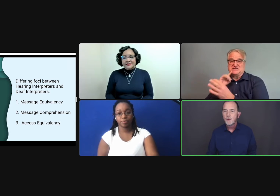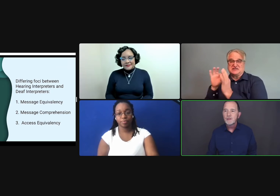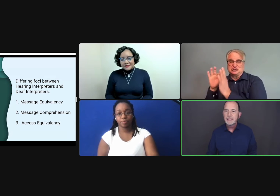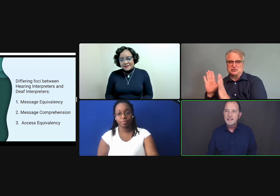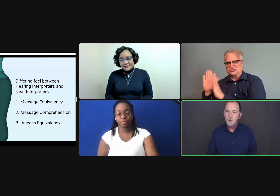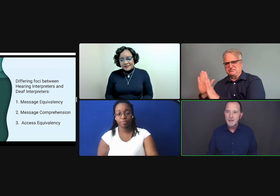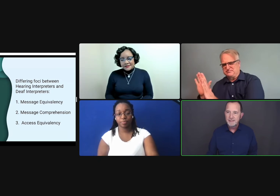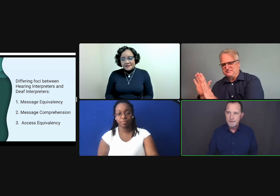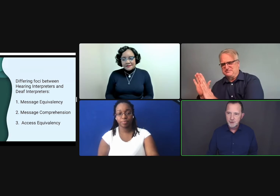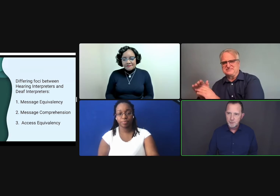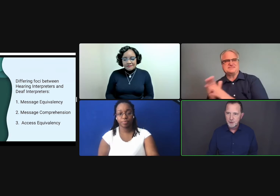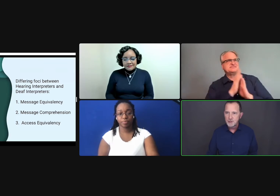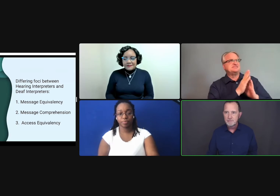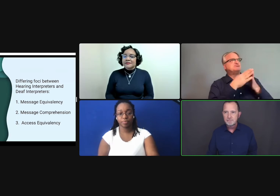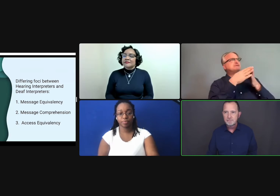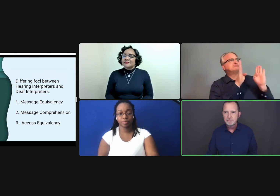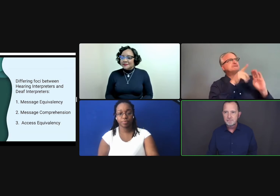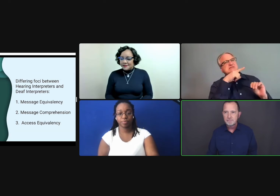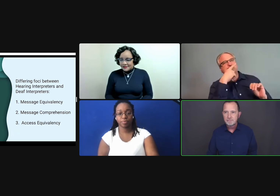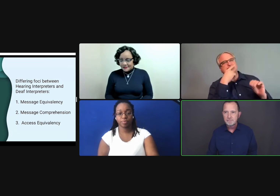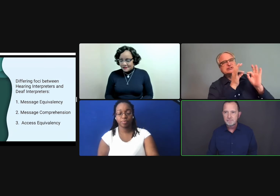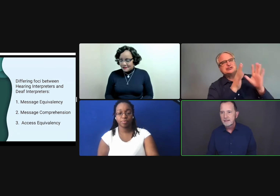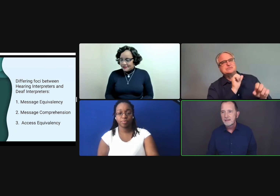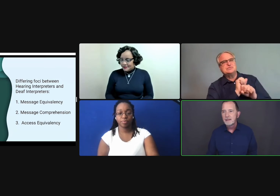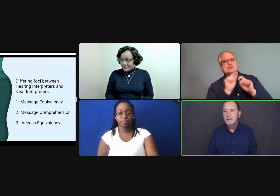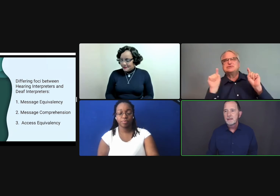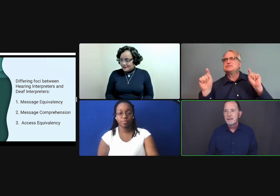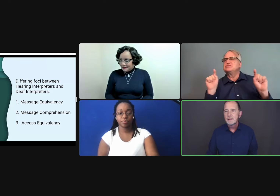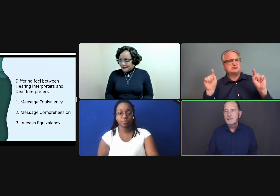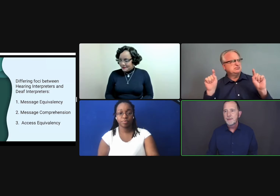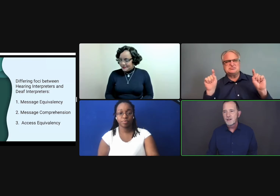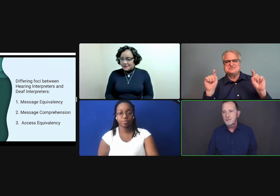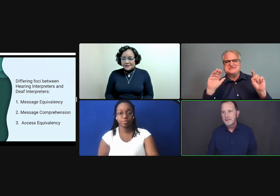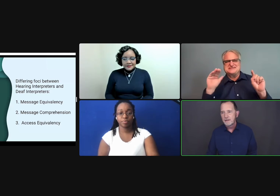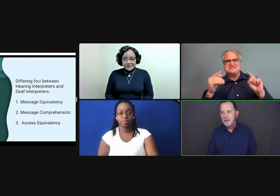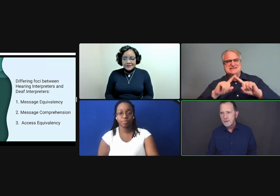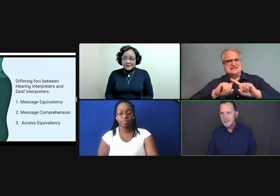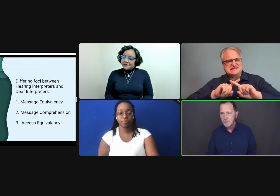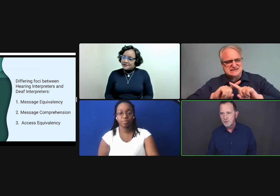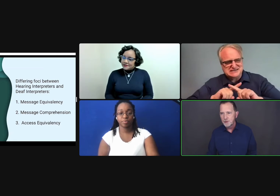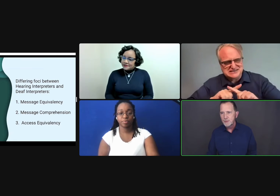When looking at the work of deaf interpreters, by that, in comparison with that of hearing interpreters,